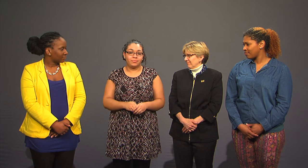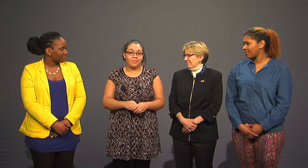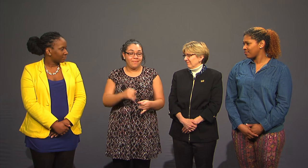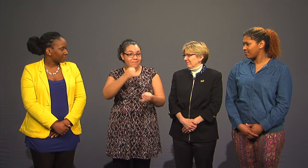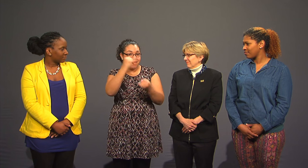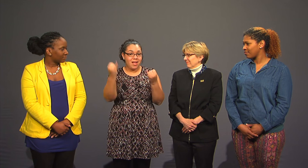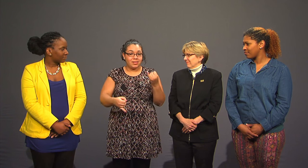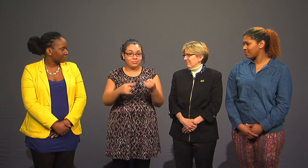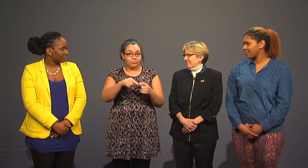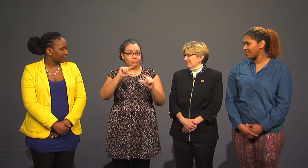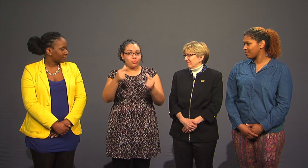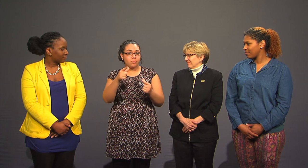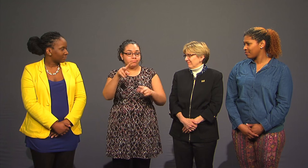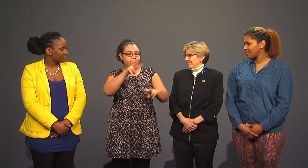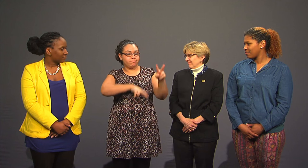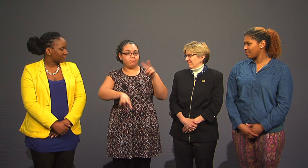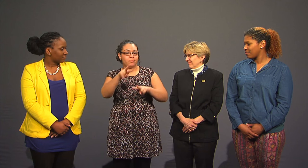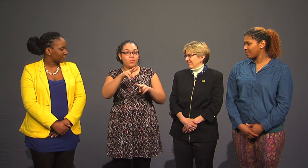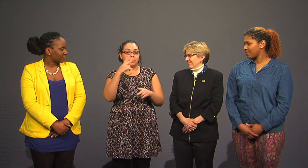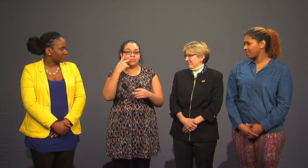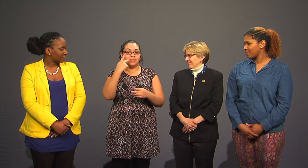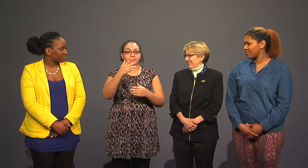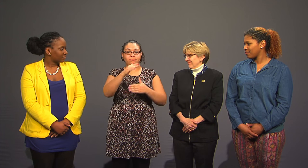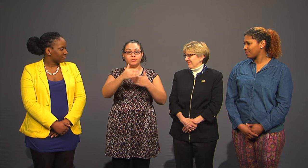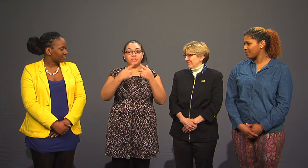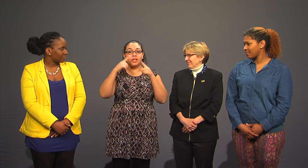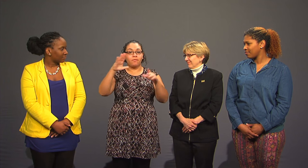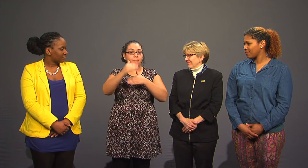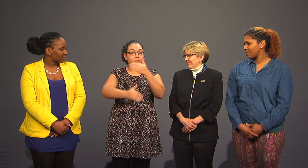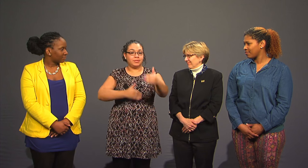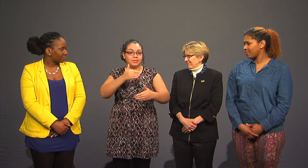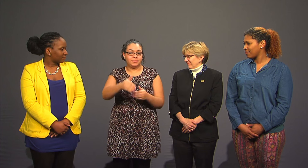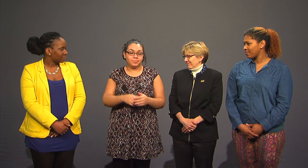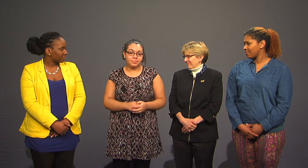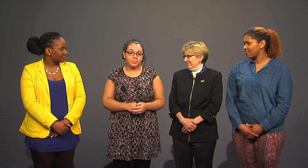And finally, it will assess the success of the process.